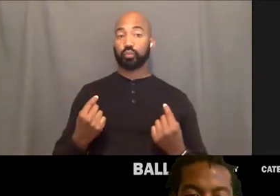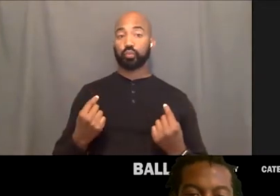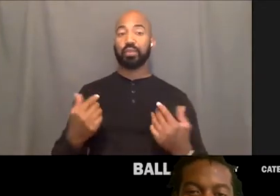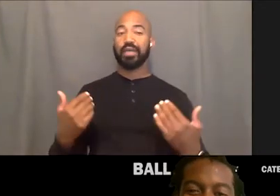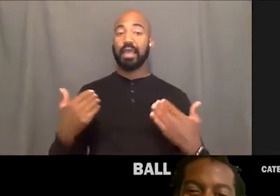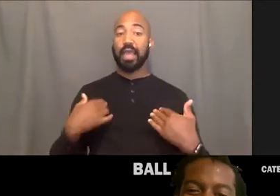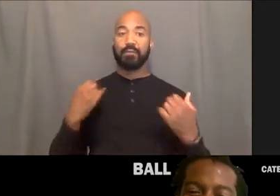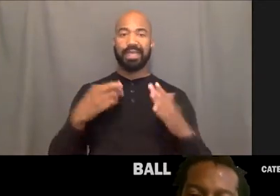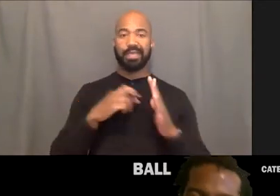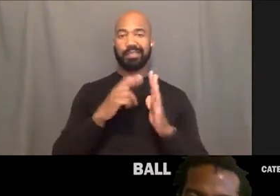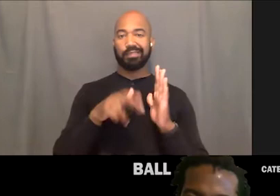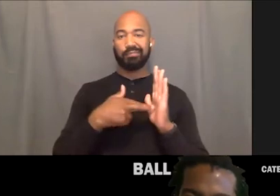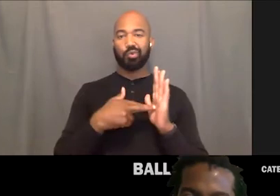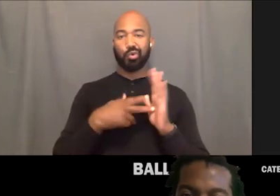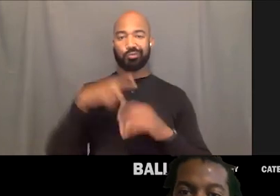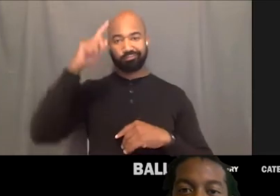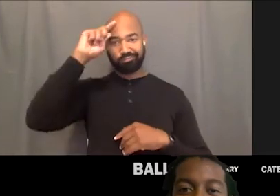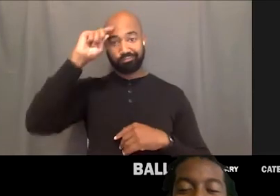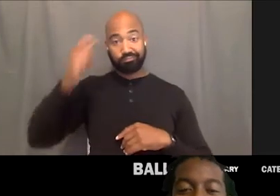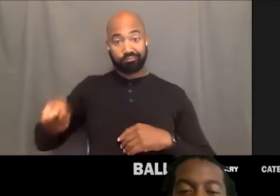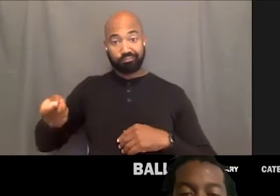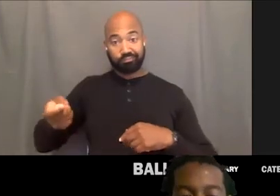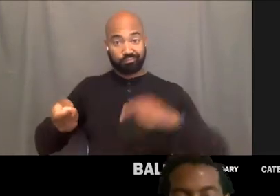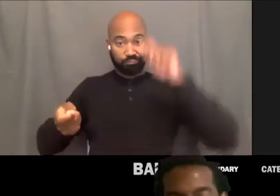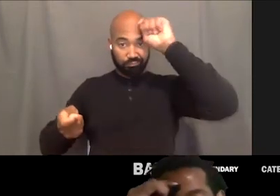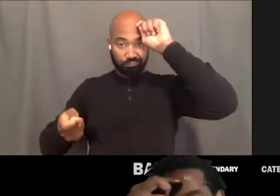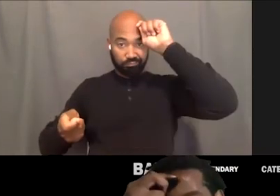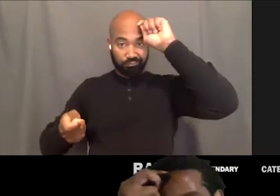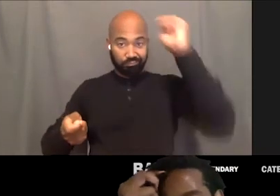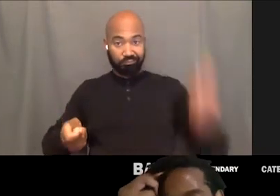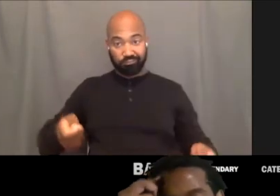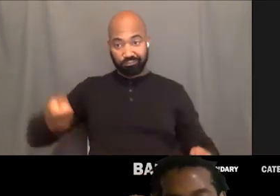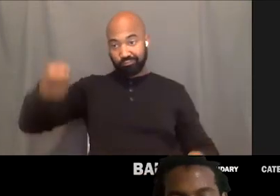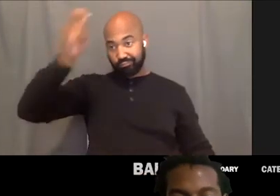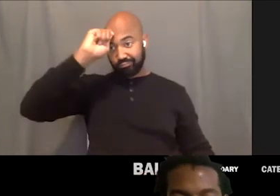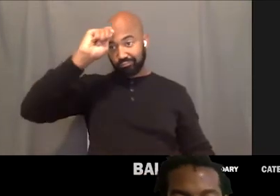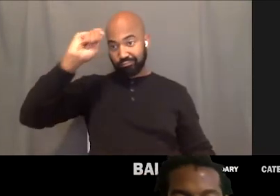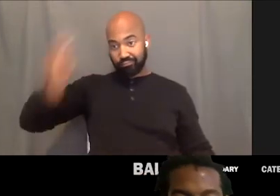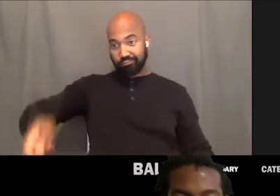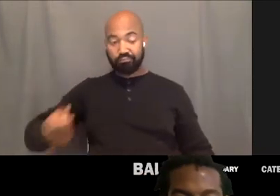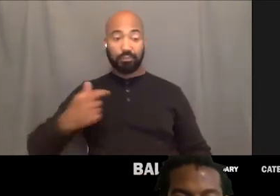I will say that, um, I am like a friend, a sister a social worker.